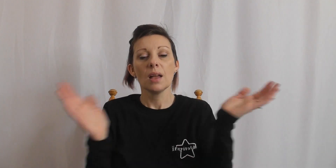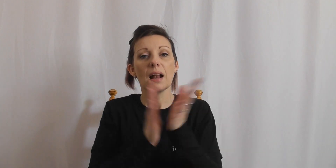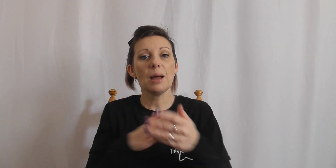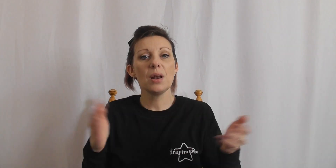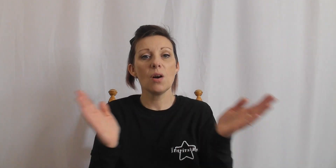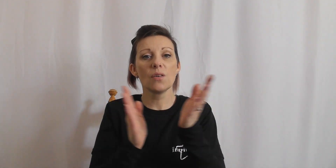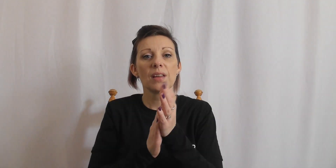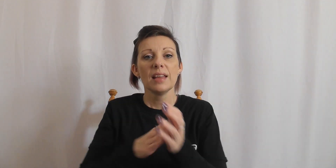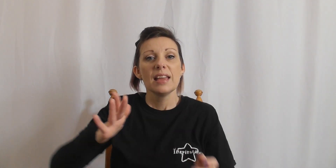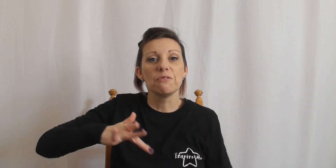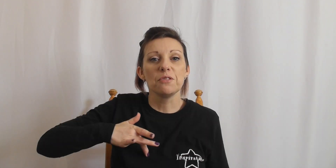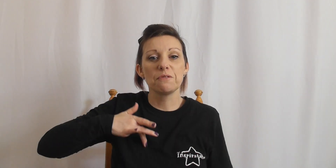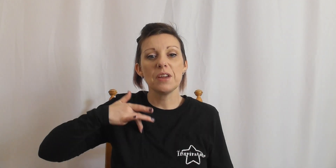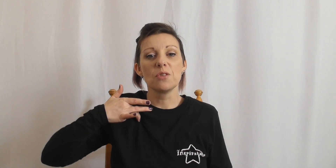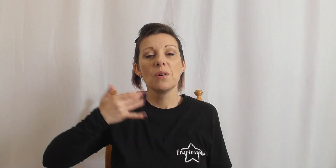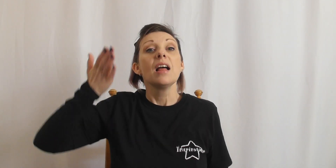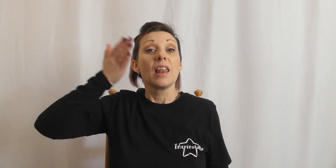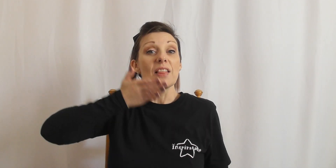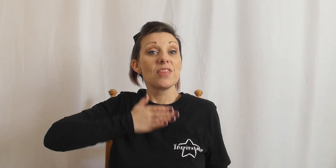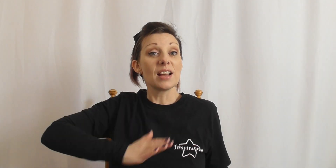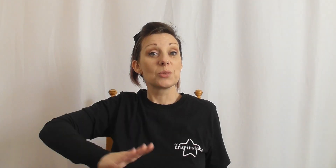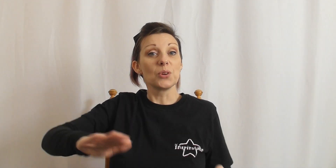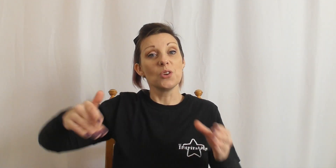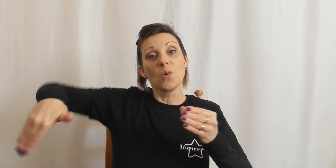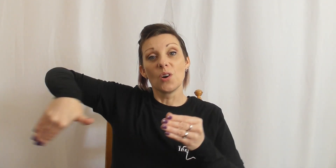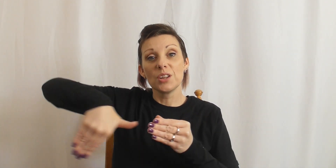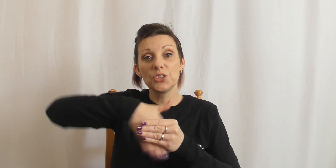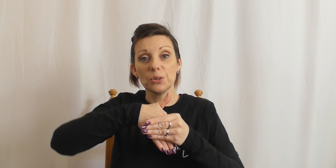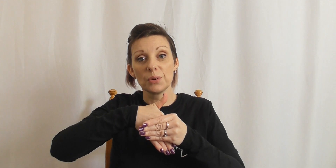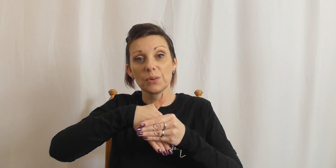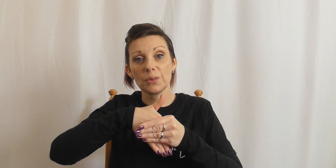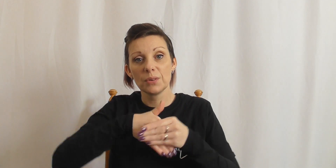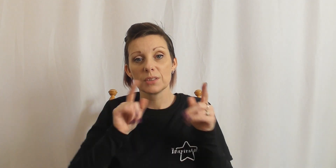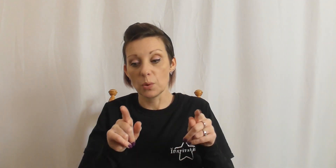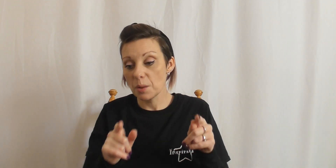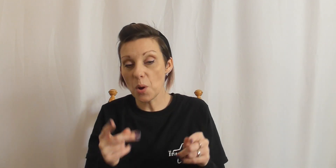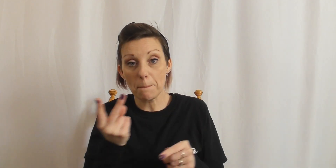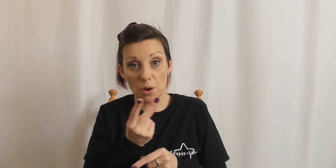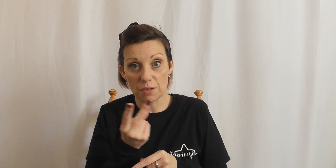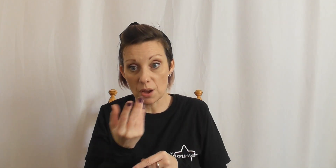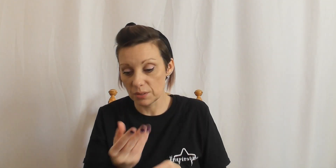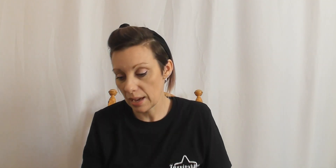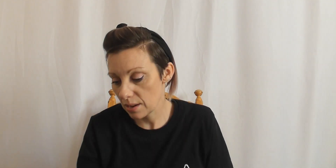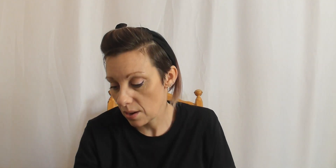Clap along if you feel like that's what you wanna do. So we're gonna put both of those together now.